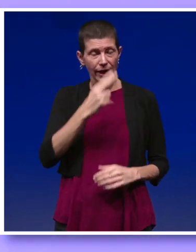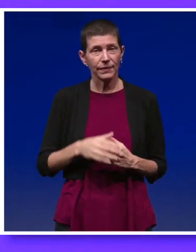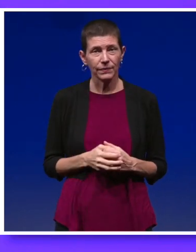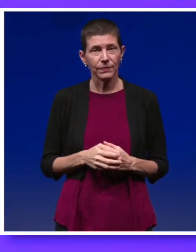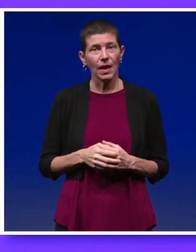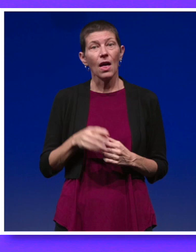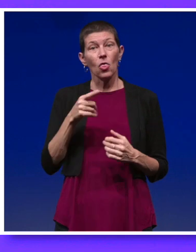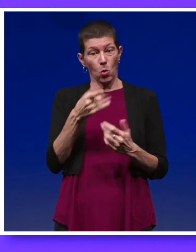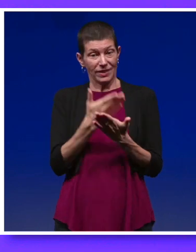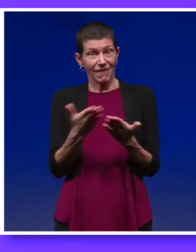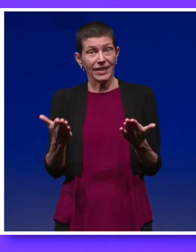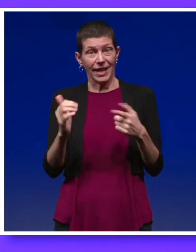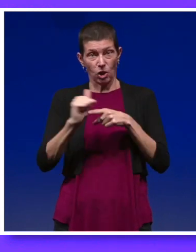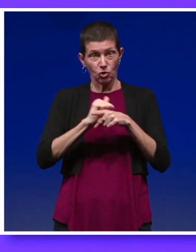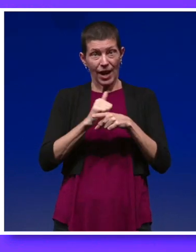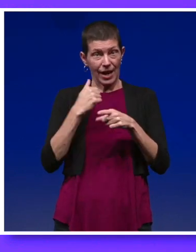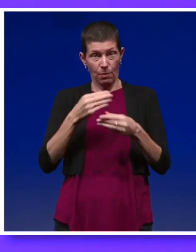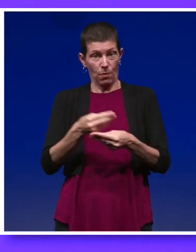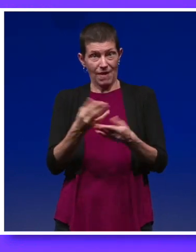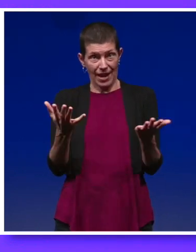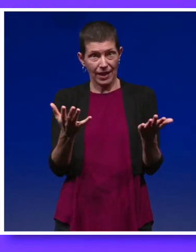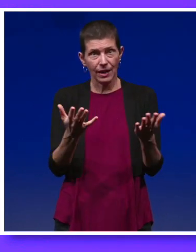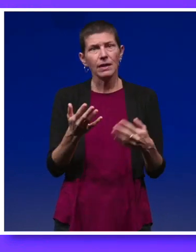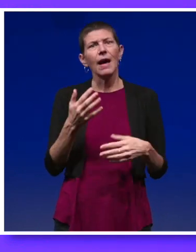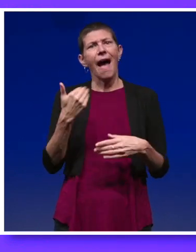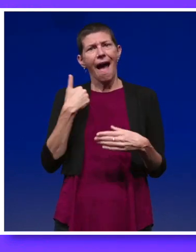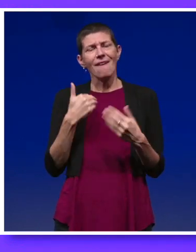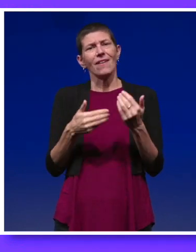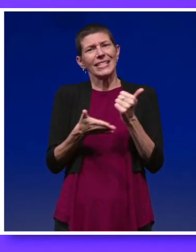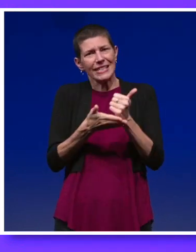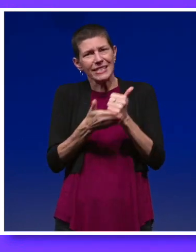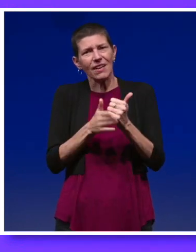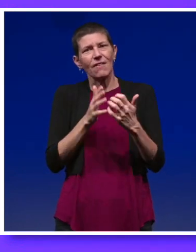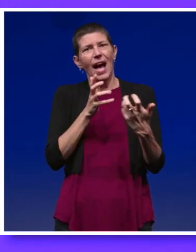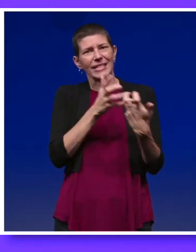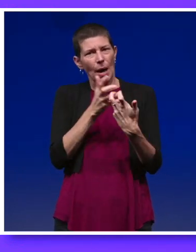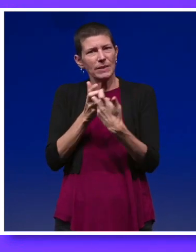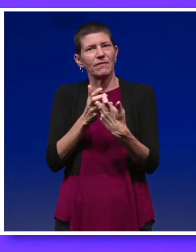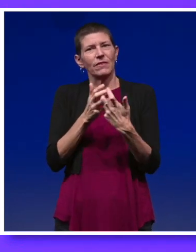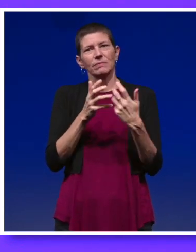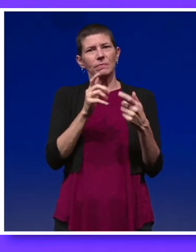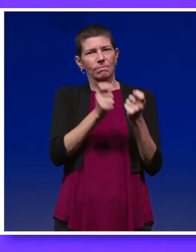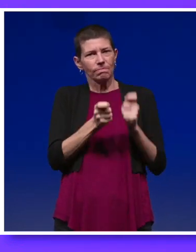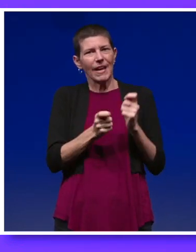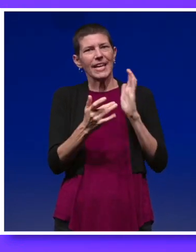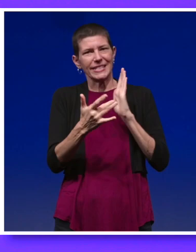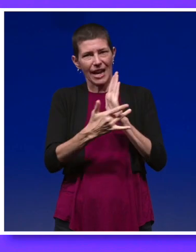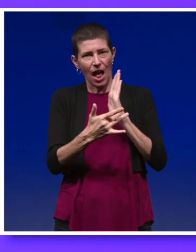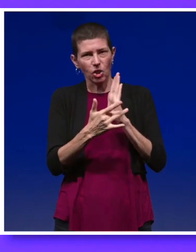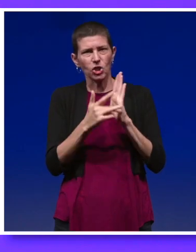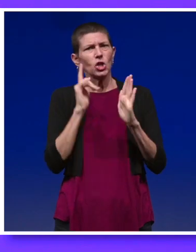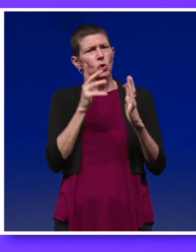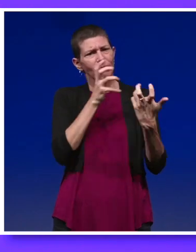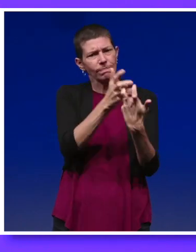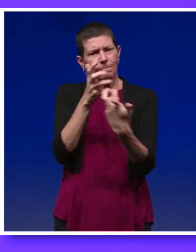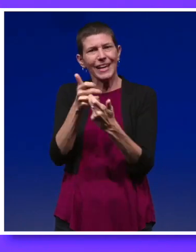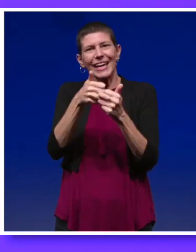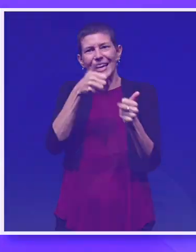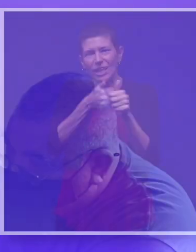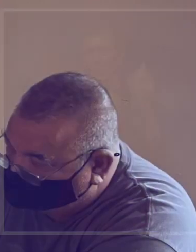The devices and training we provided are equipped with assistive and adaptive technology and tailored to each individual we serve.